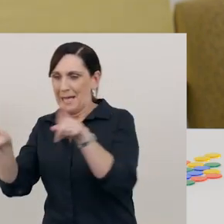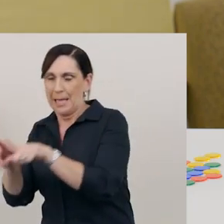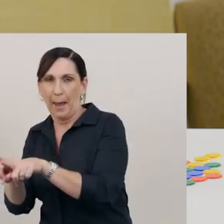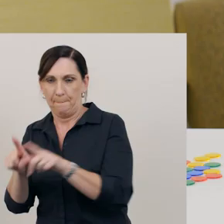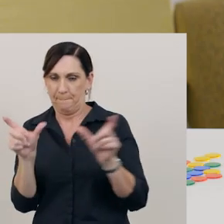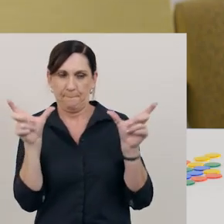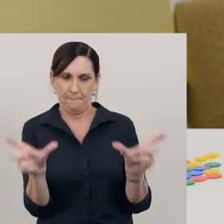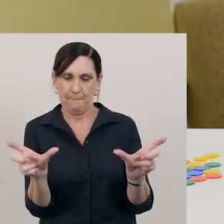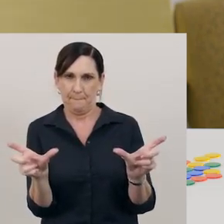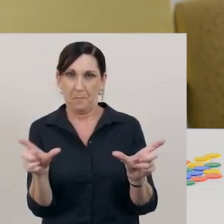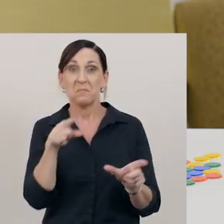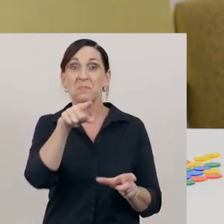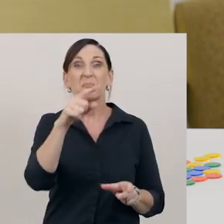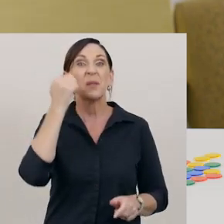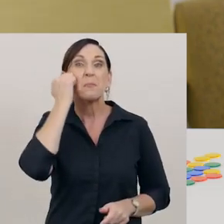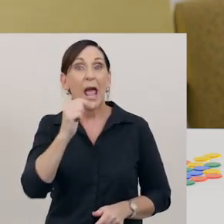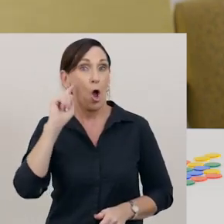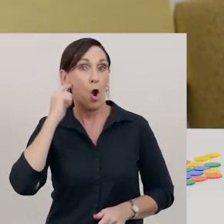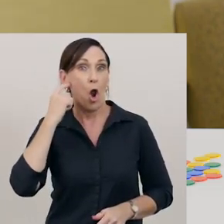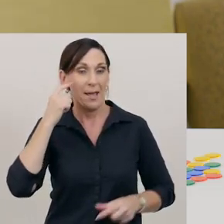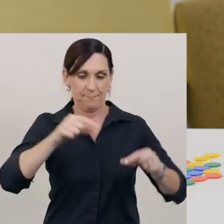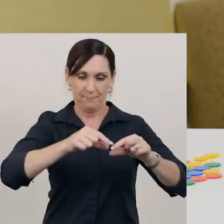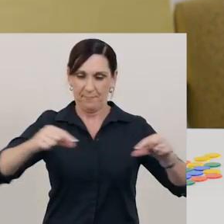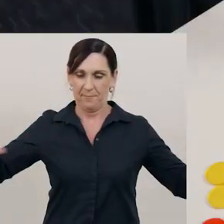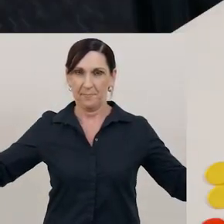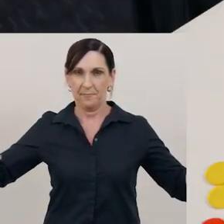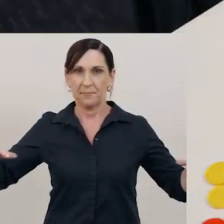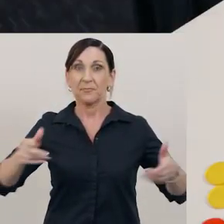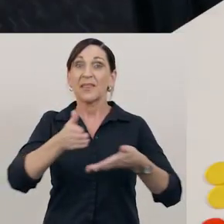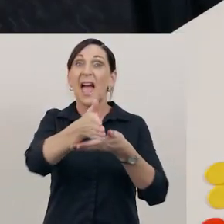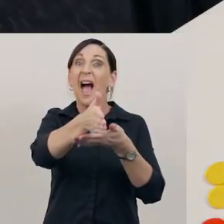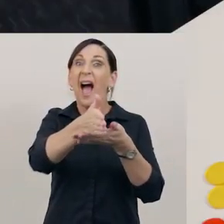Here is a length of liquorice. I'm going to cut it in half.